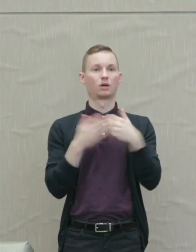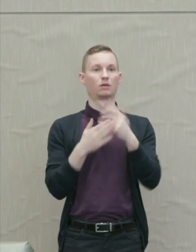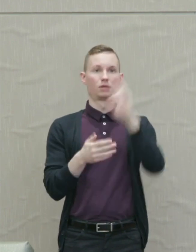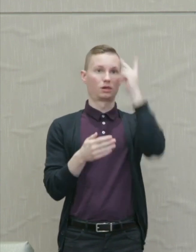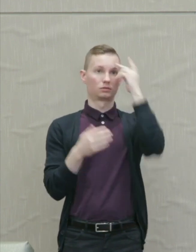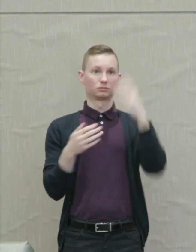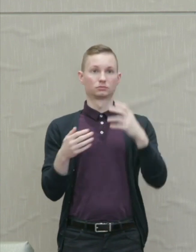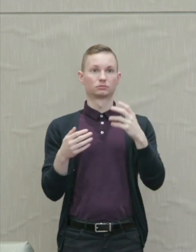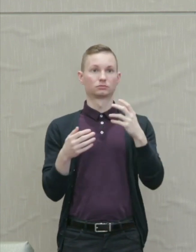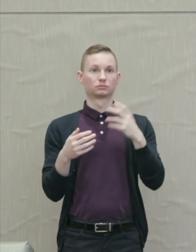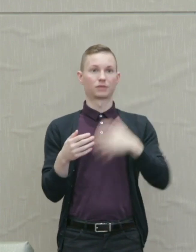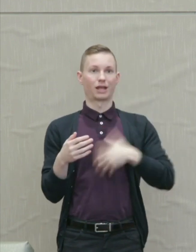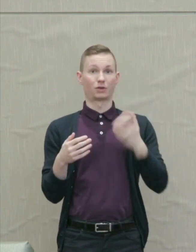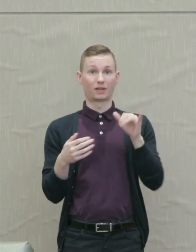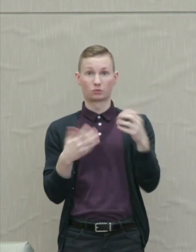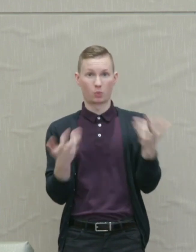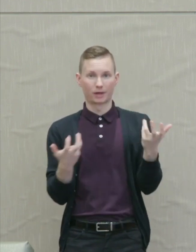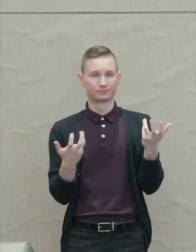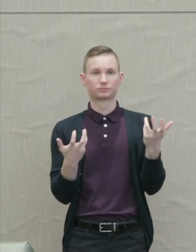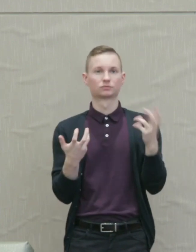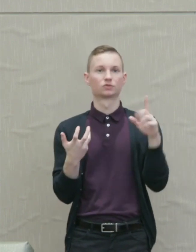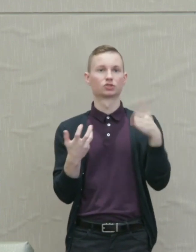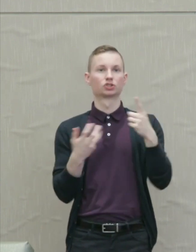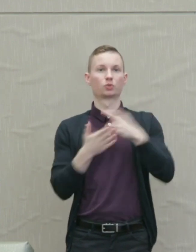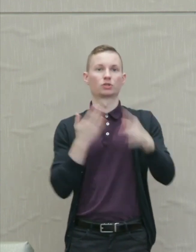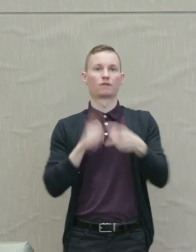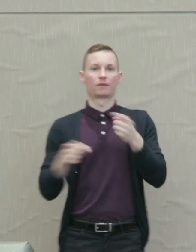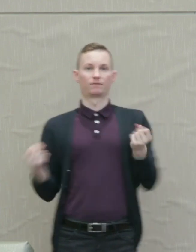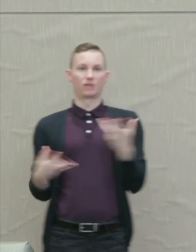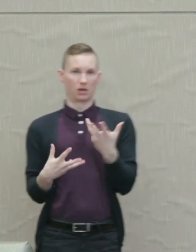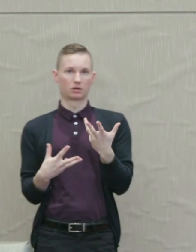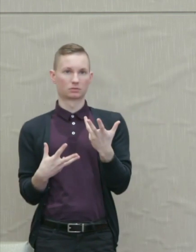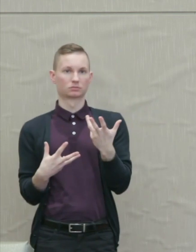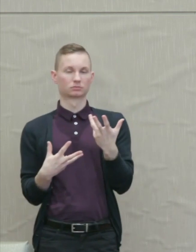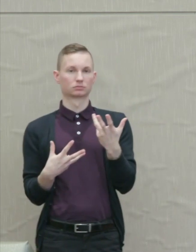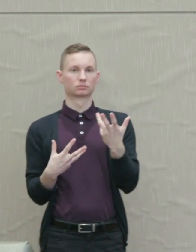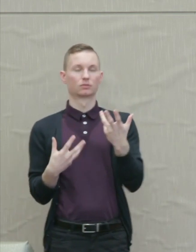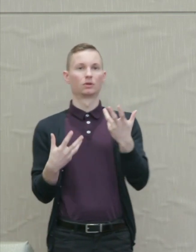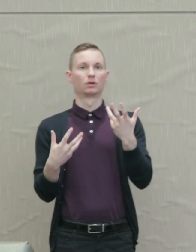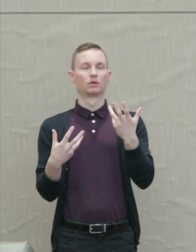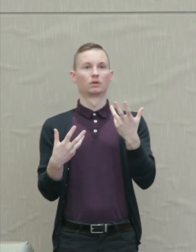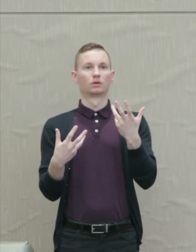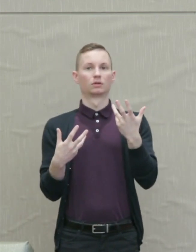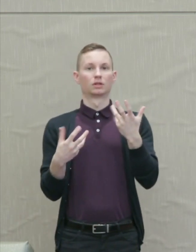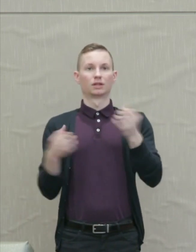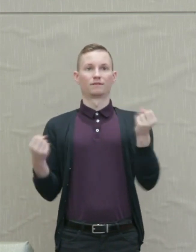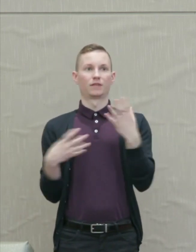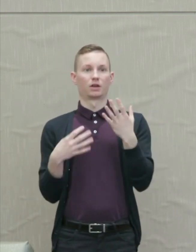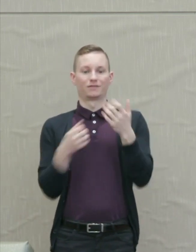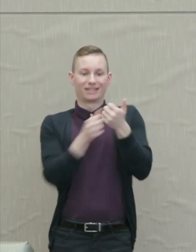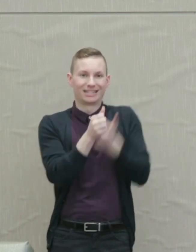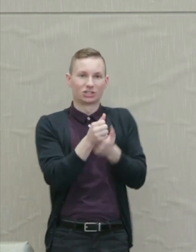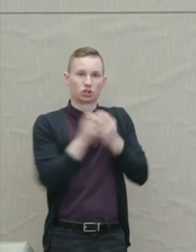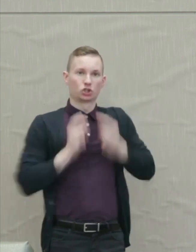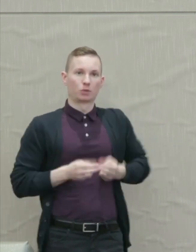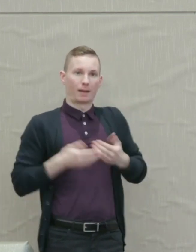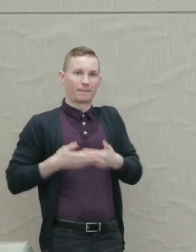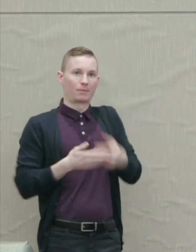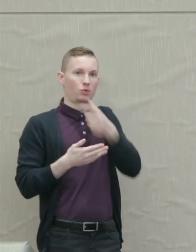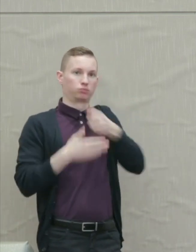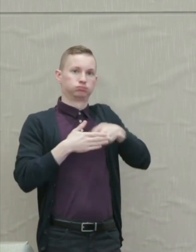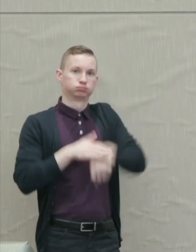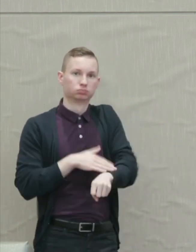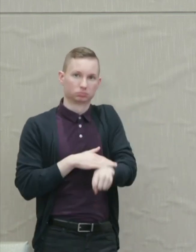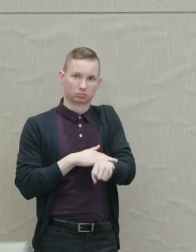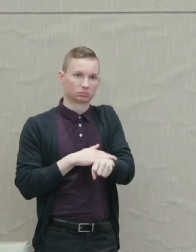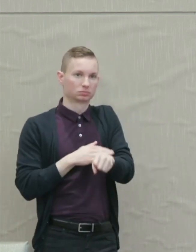is an outgrowth of fear of the terror of each human baby who comes into the world helpless